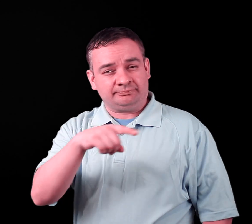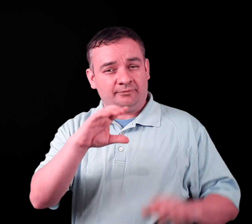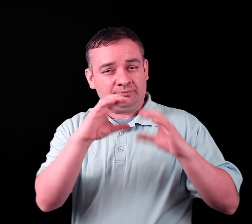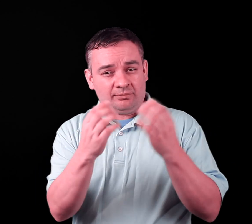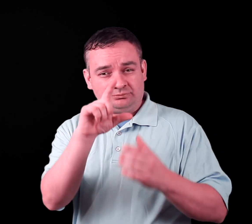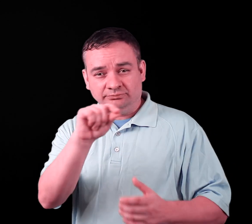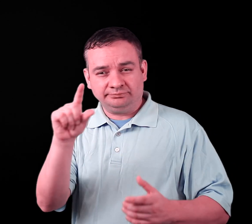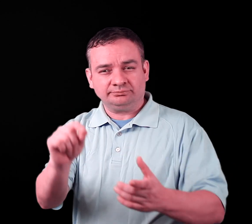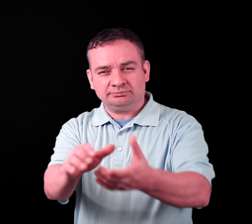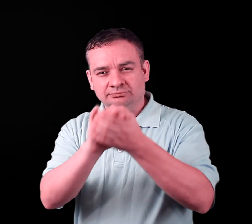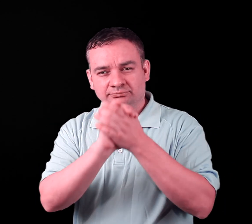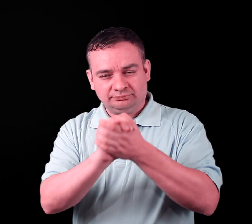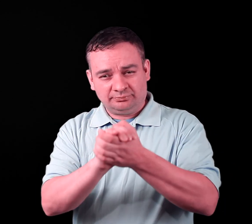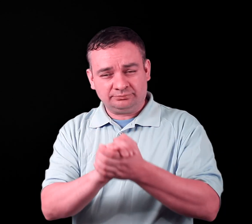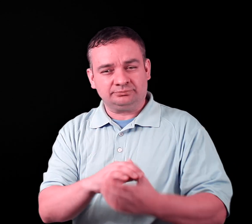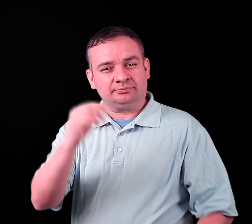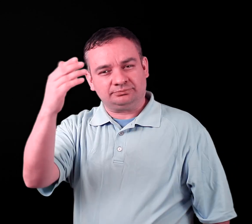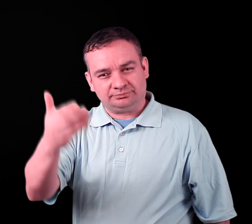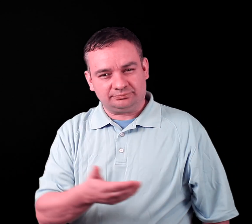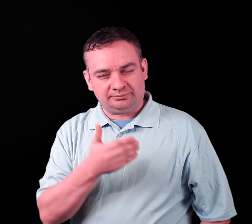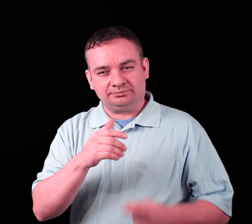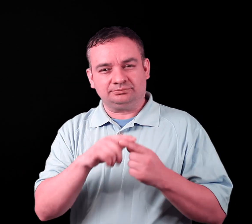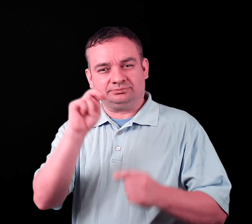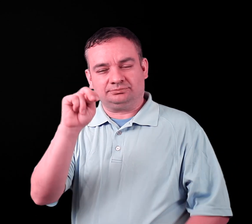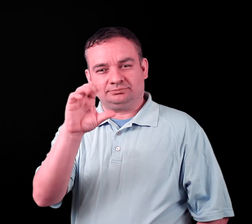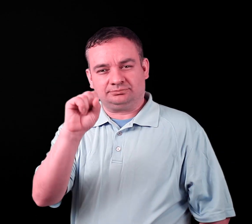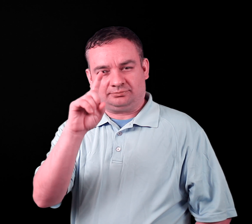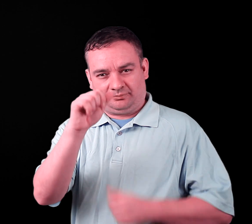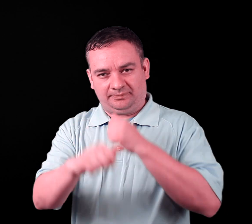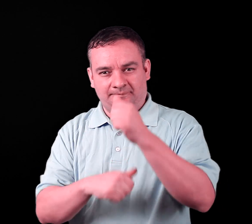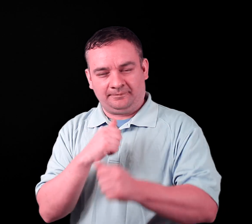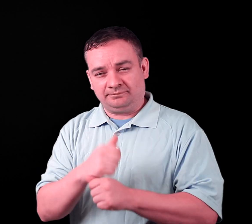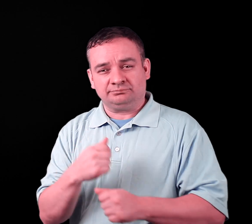Those in Class of 2020, Congratulation!! Welcome to becoming NCSD Alumnus